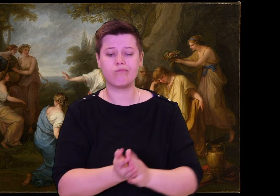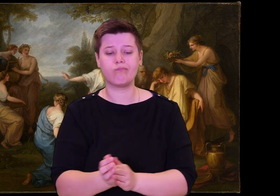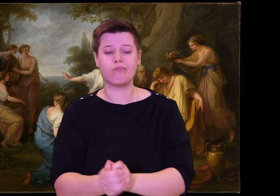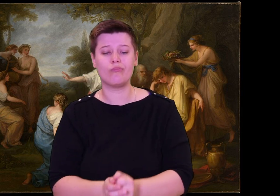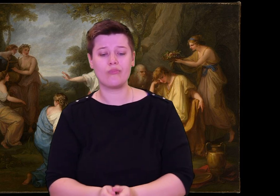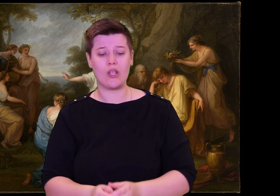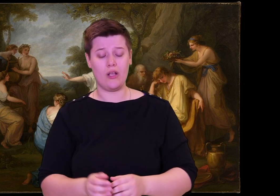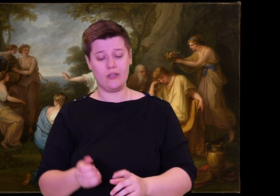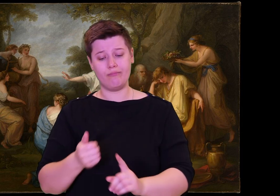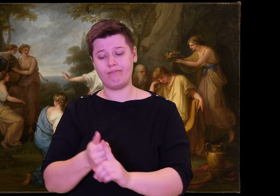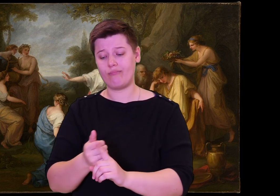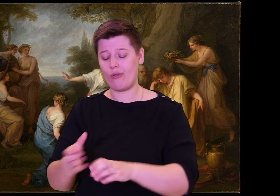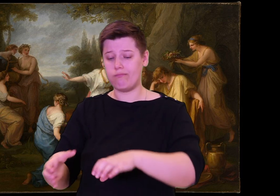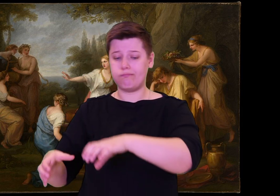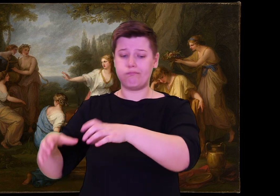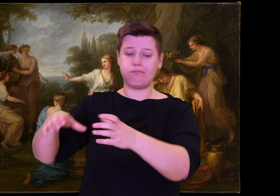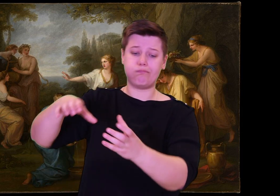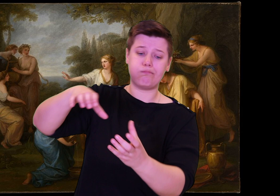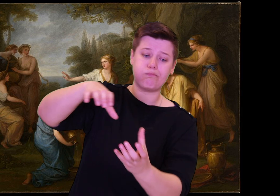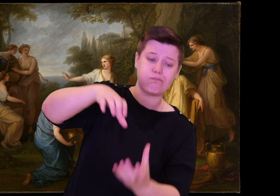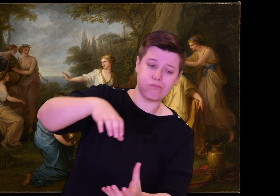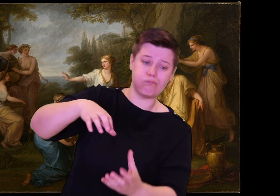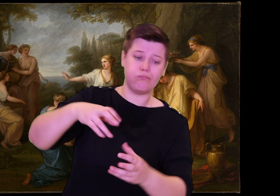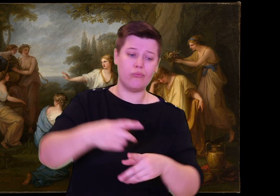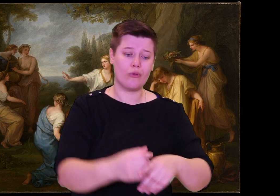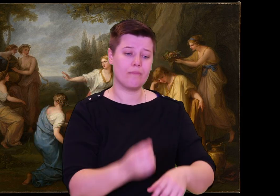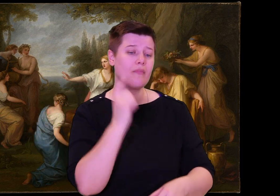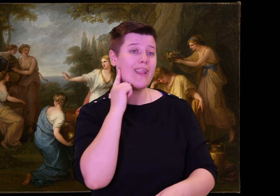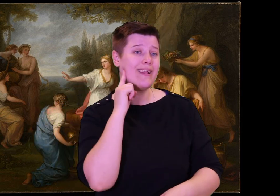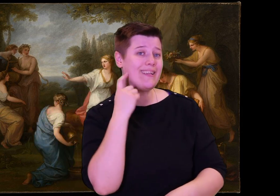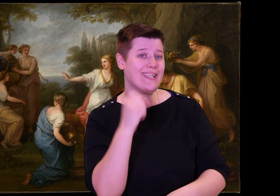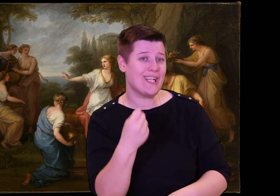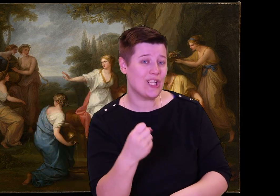on chairs, observing proper order,